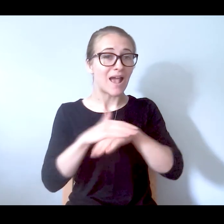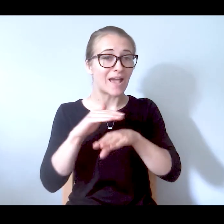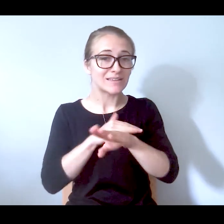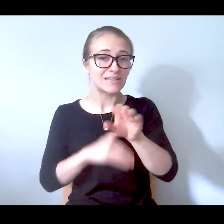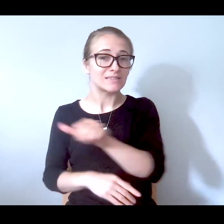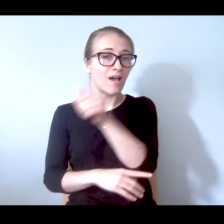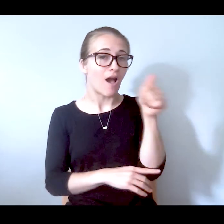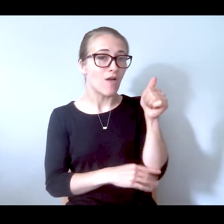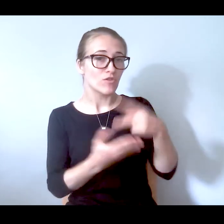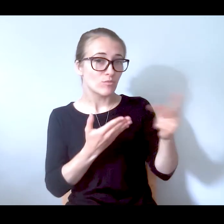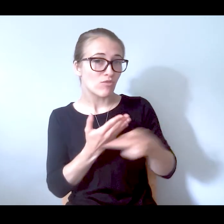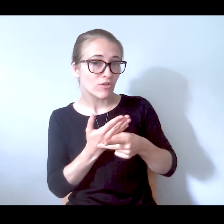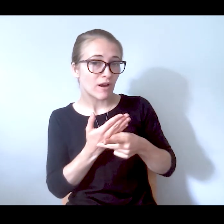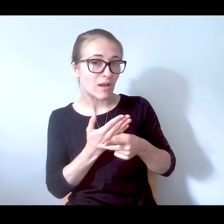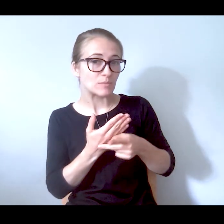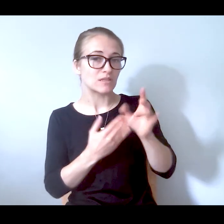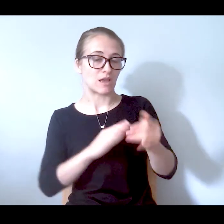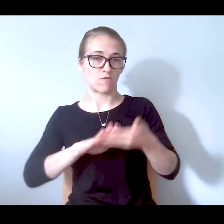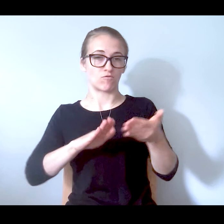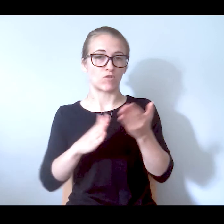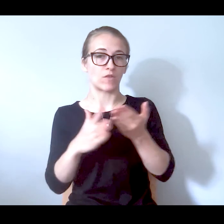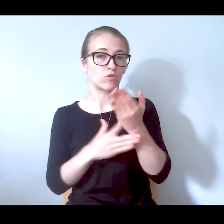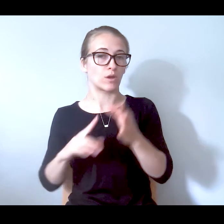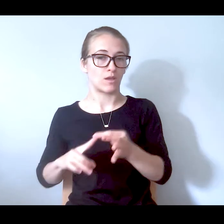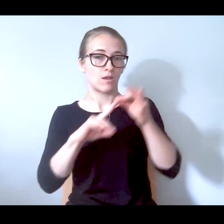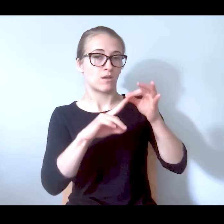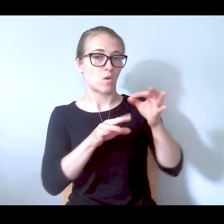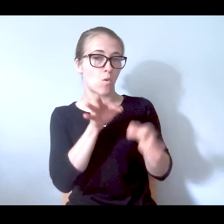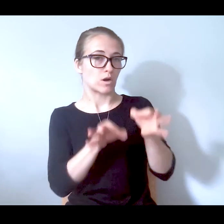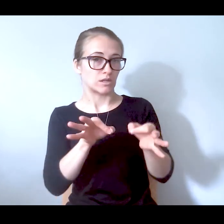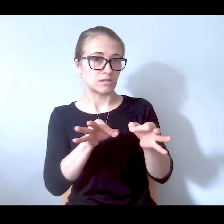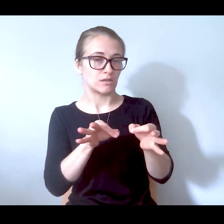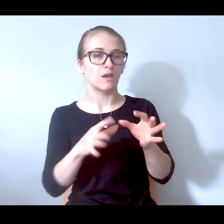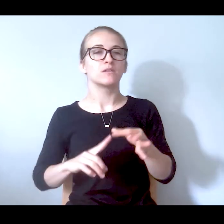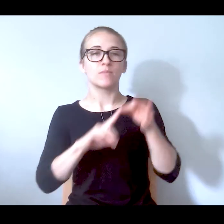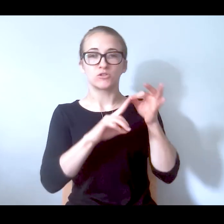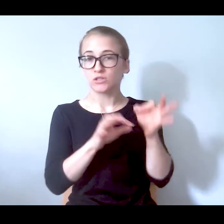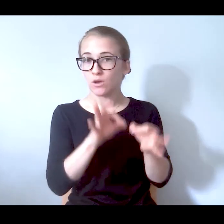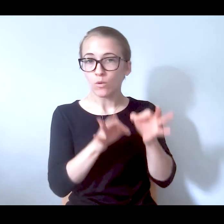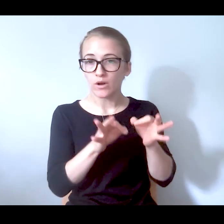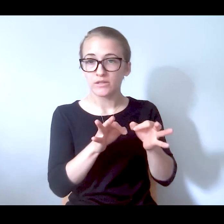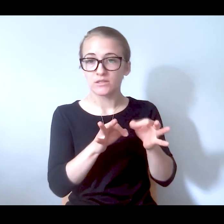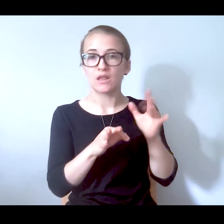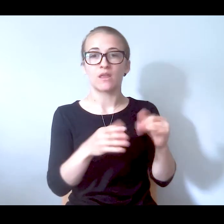police to access these diversion programs run through specialty courts. So our specialty courts